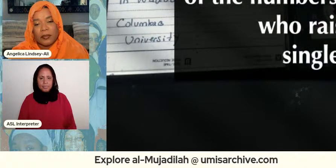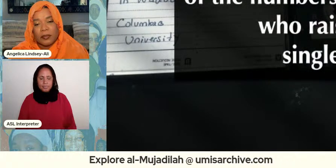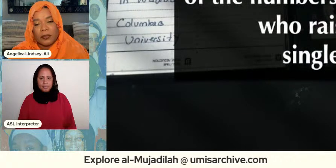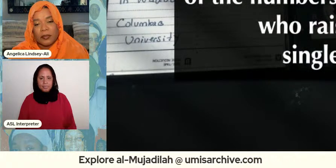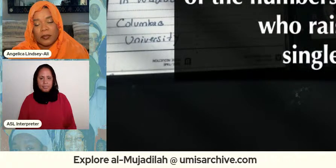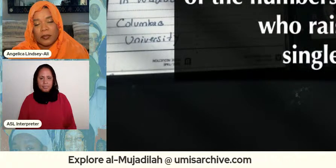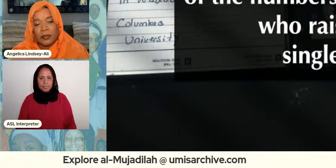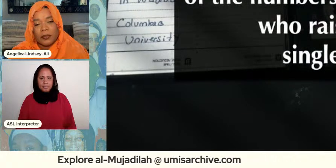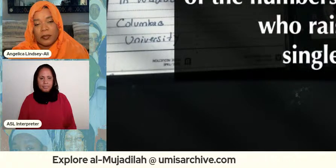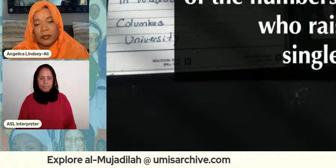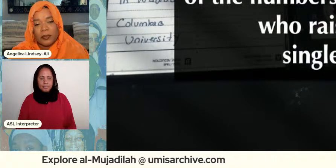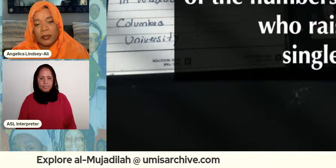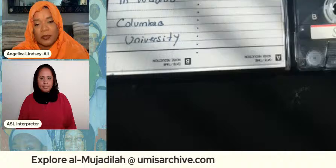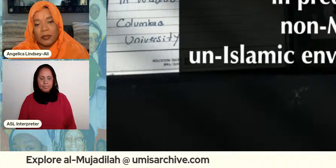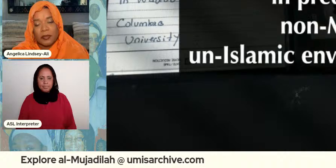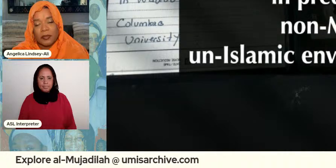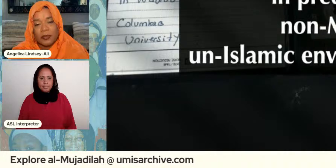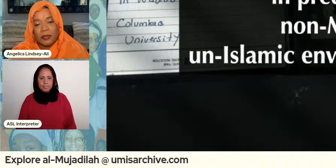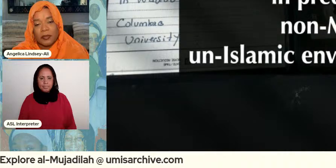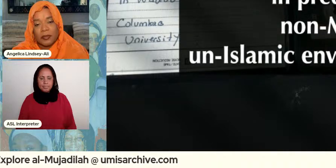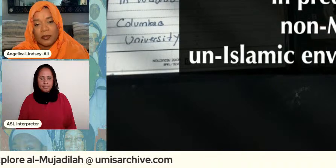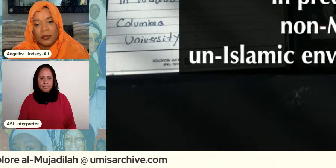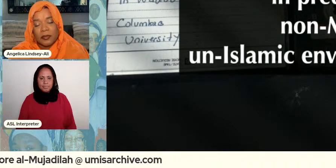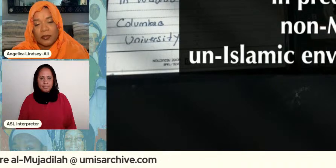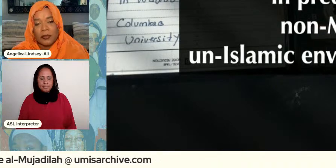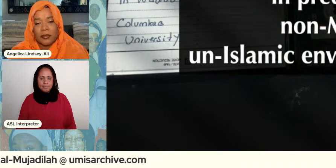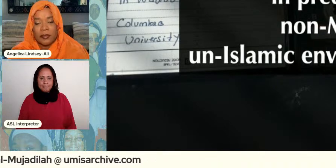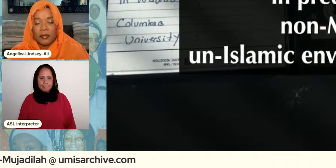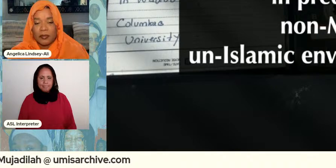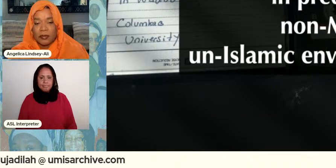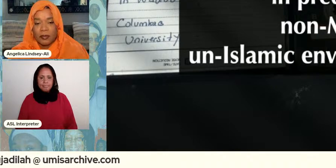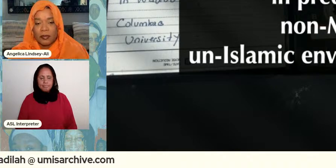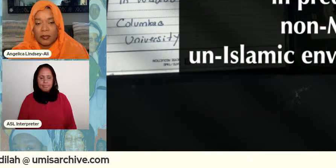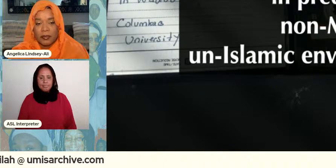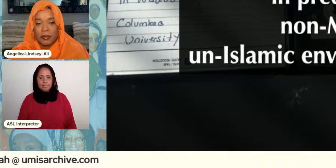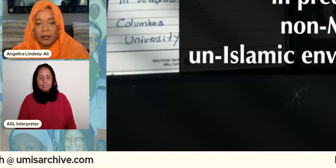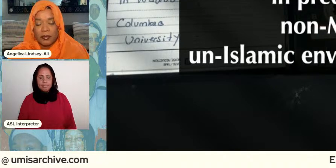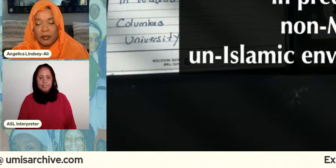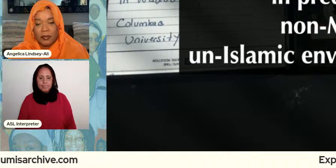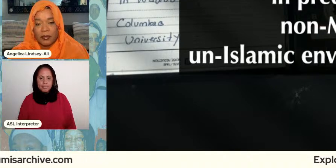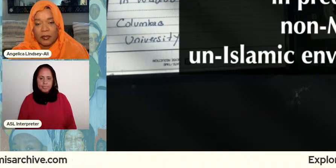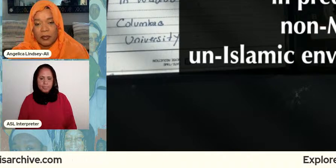children single-handedly in predominantly non-muslim and un-islamic environments